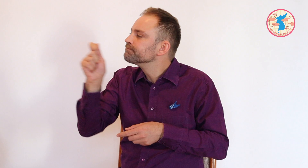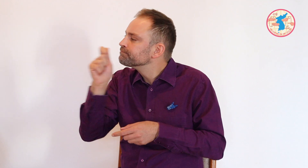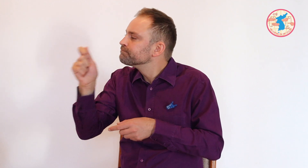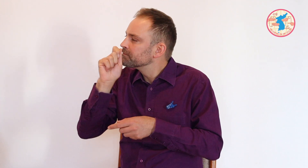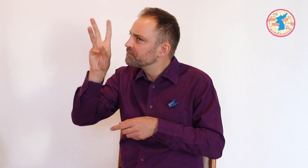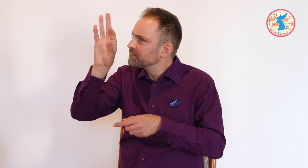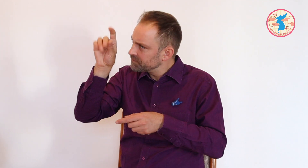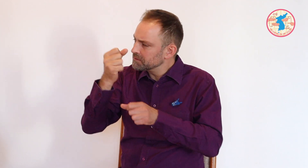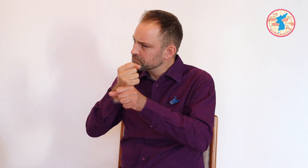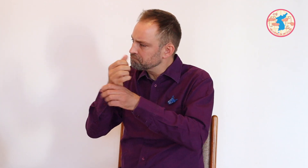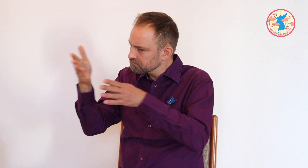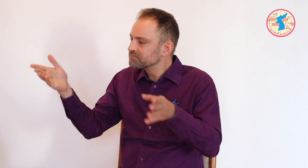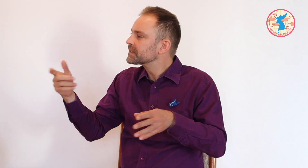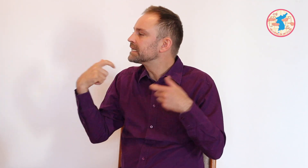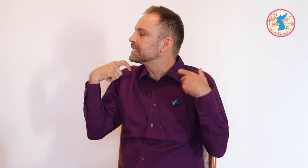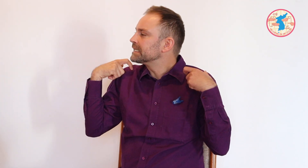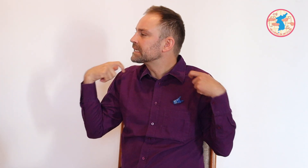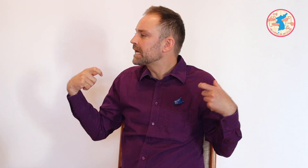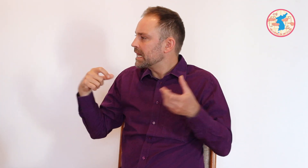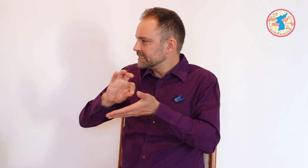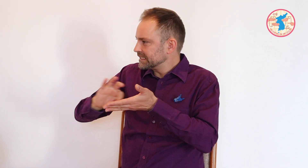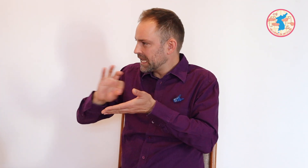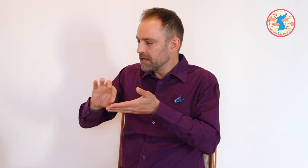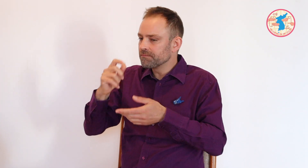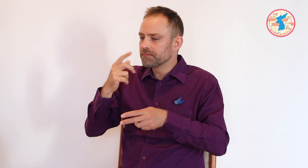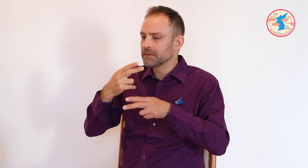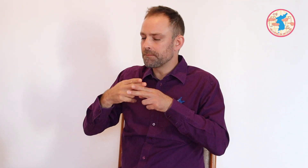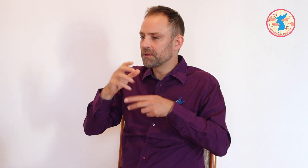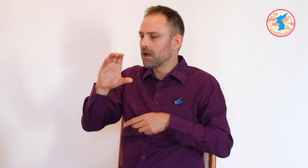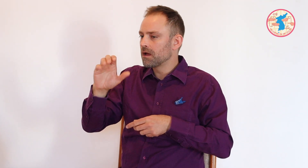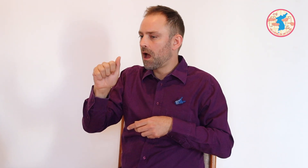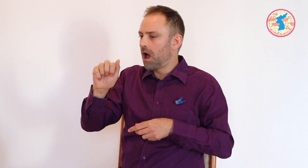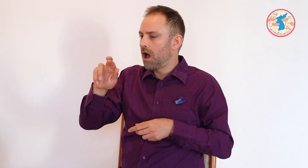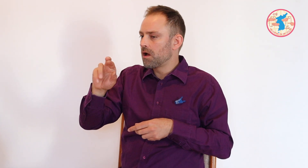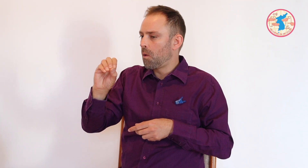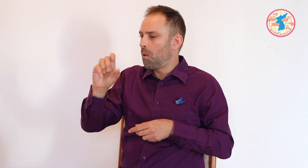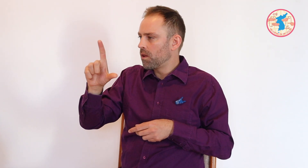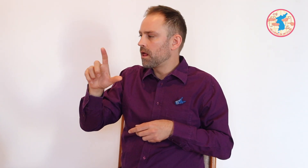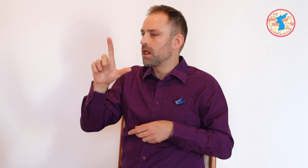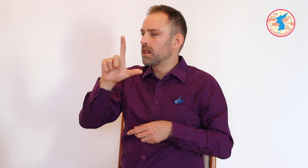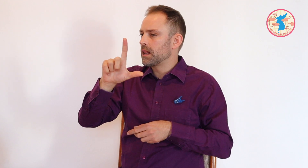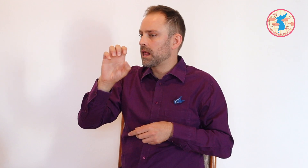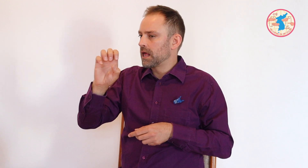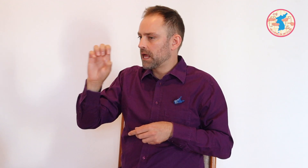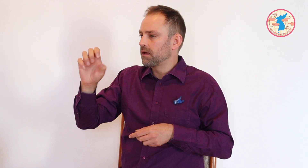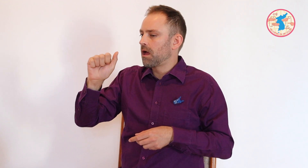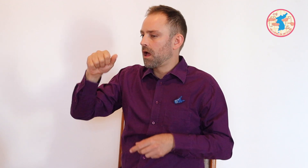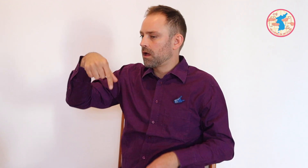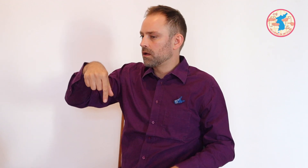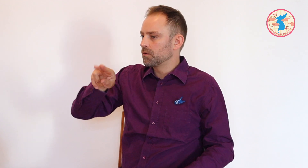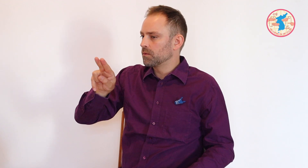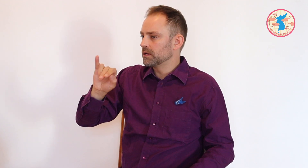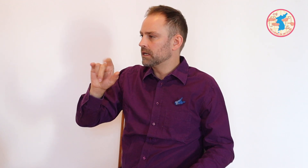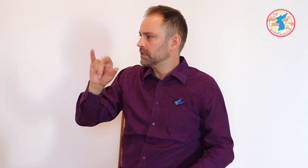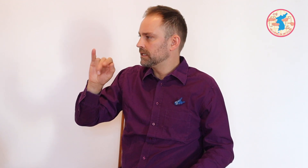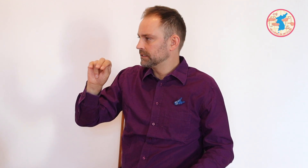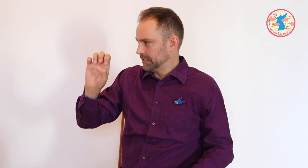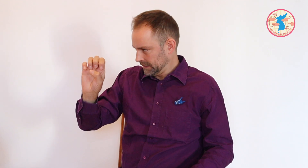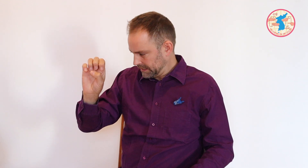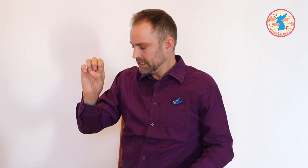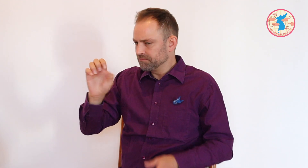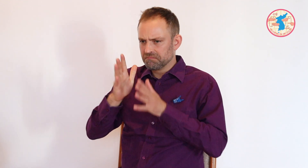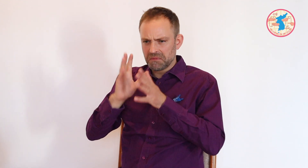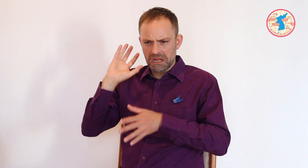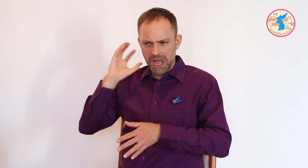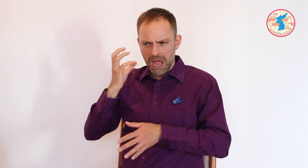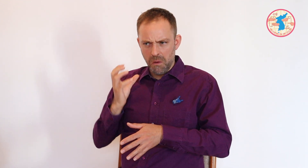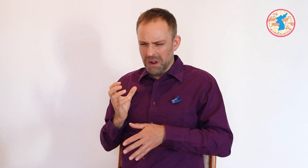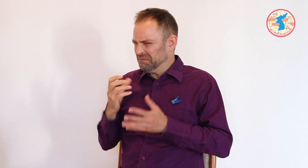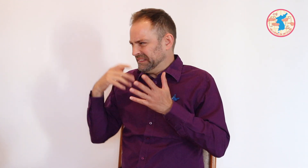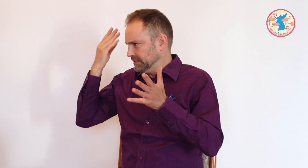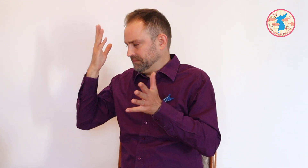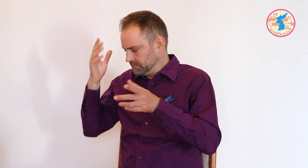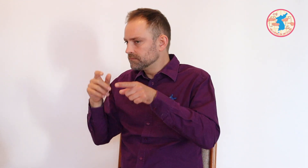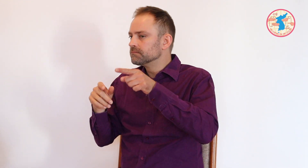A Deaf German reporter was interviewing the former WFD secretary named Carol Lee Aquiline. This is her name sign?